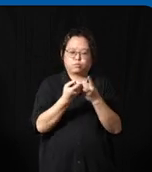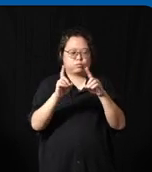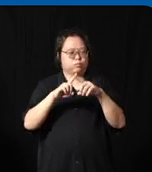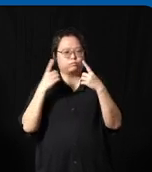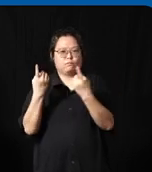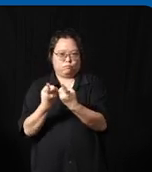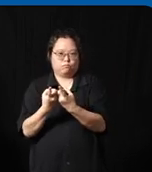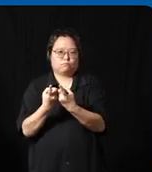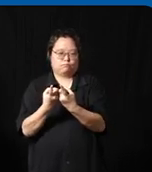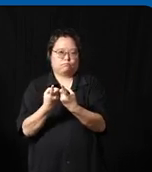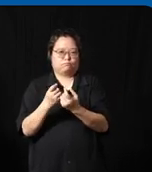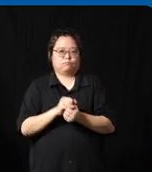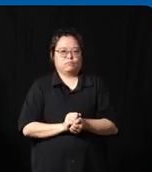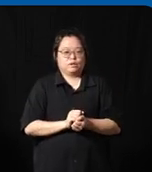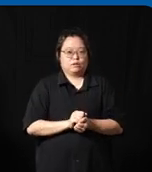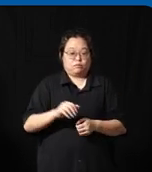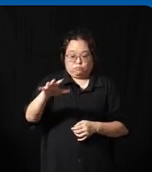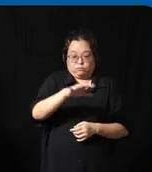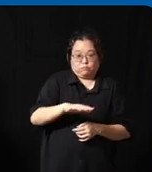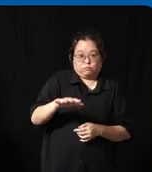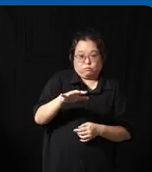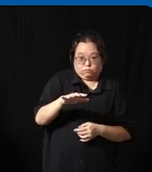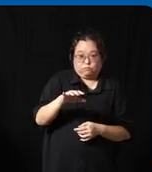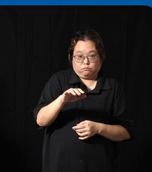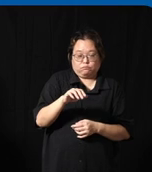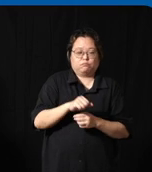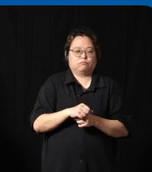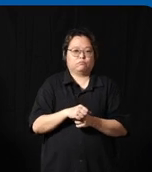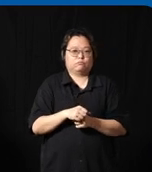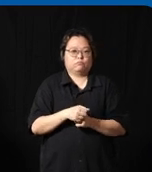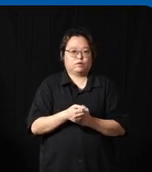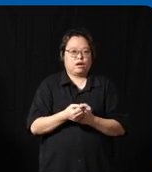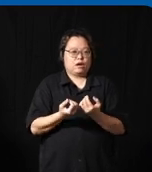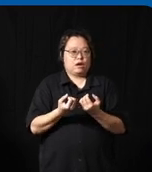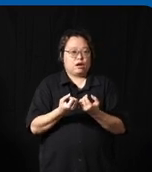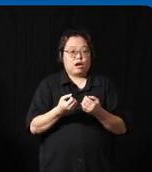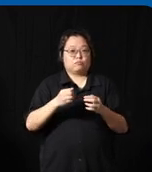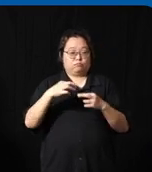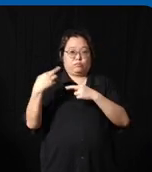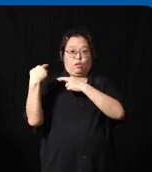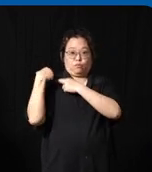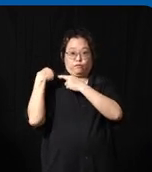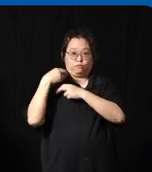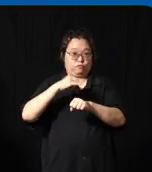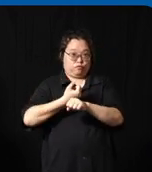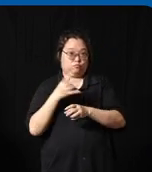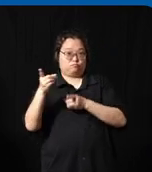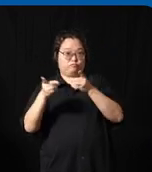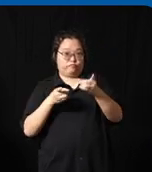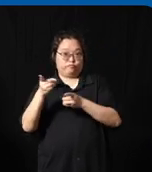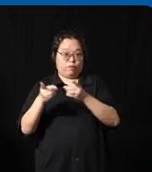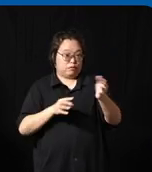really those areas where the roles are designed for persons with disability to really thrive